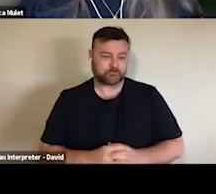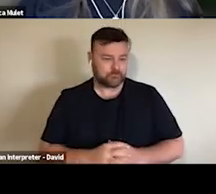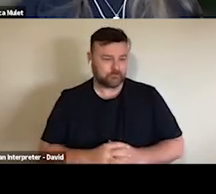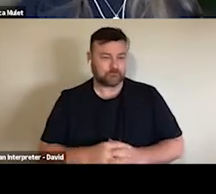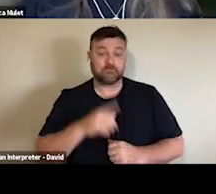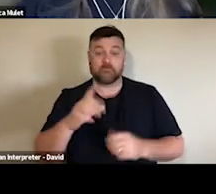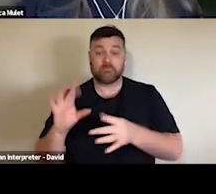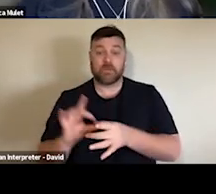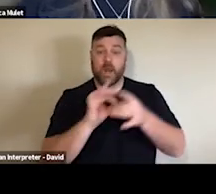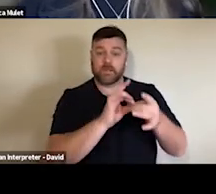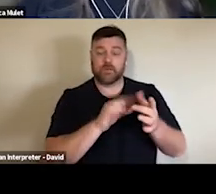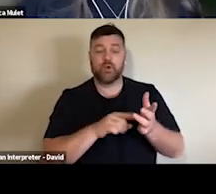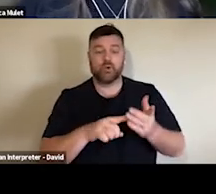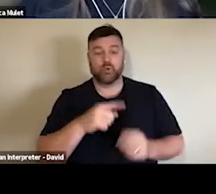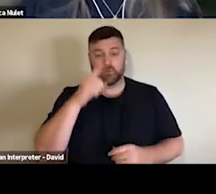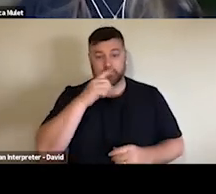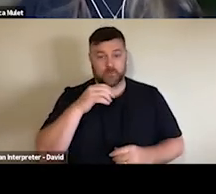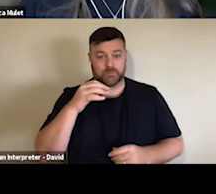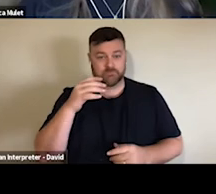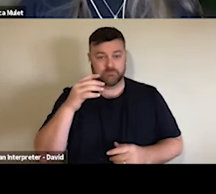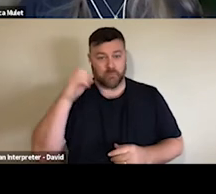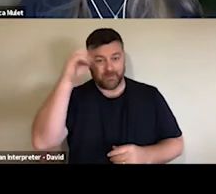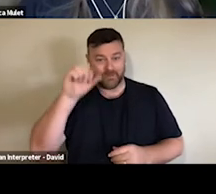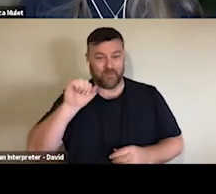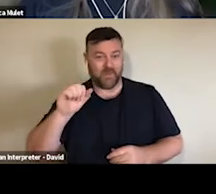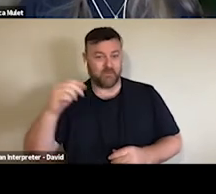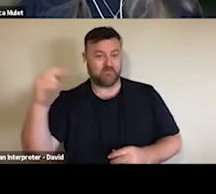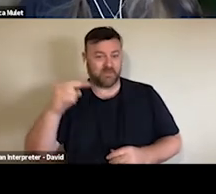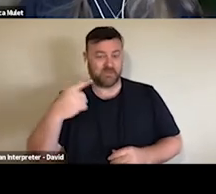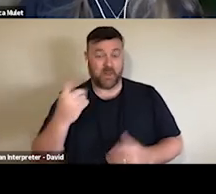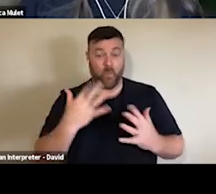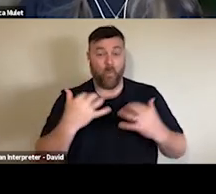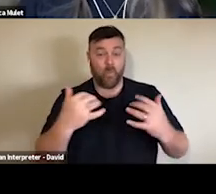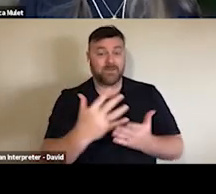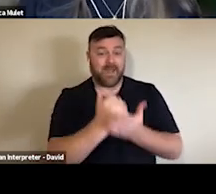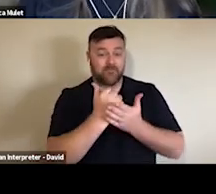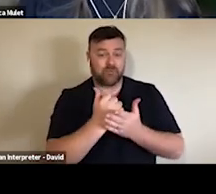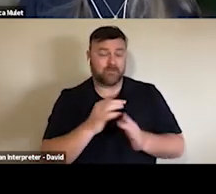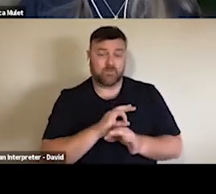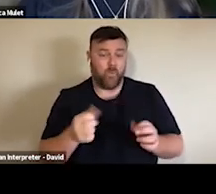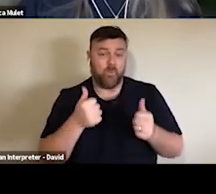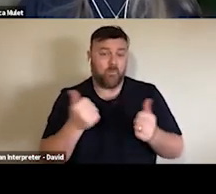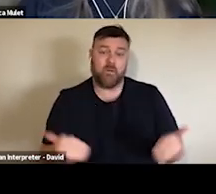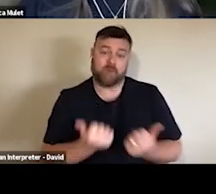then readiness to attend events sort of starting to grow and then we saw that unevenness across